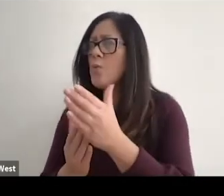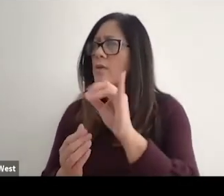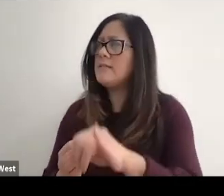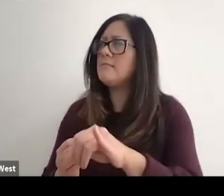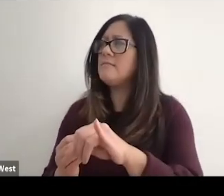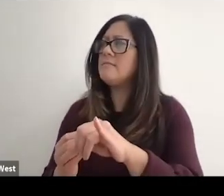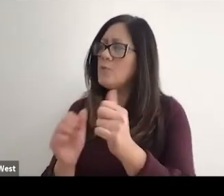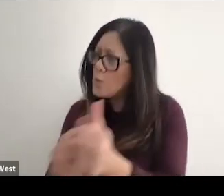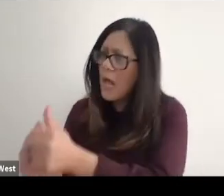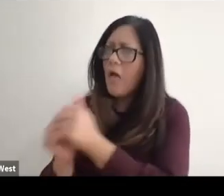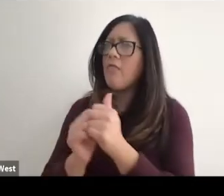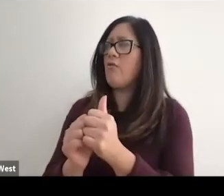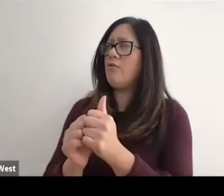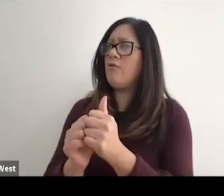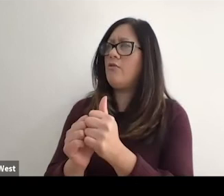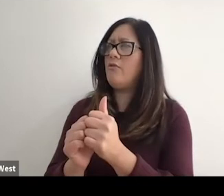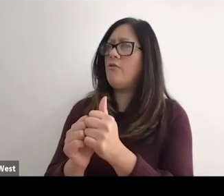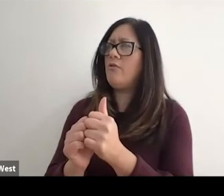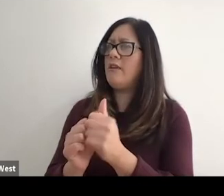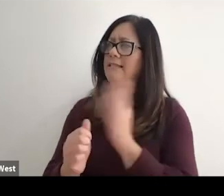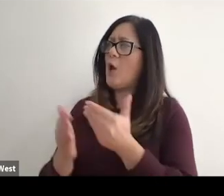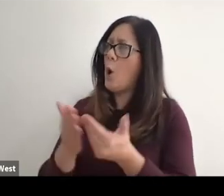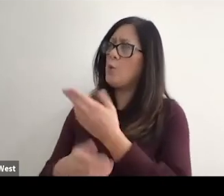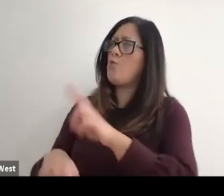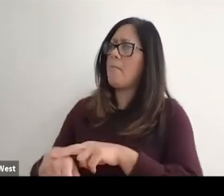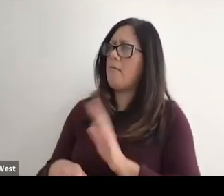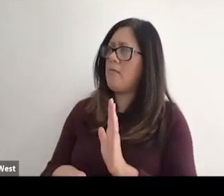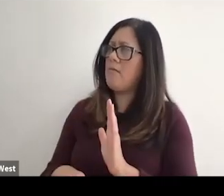Together it's just our new normal.